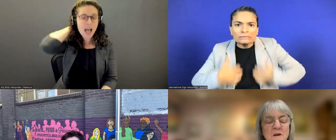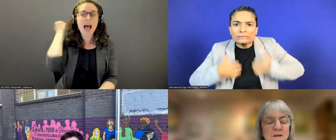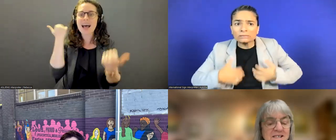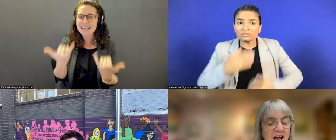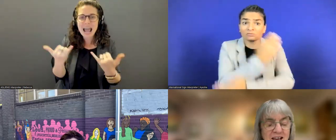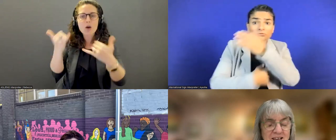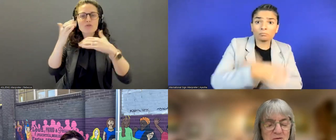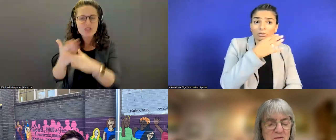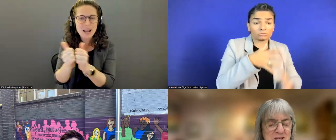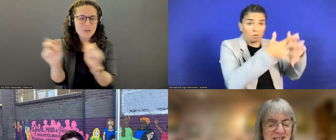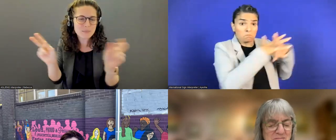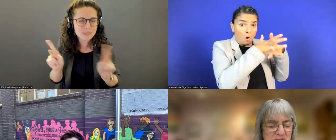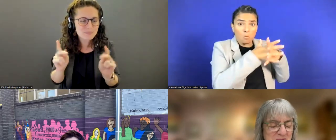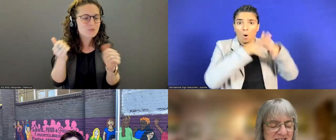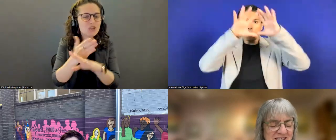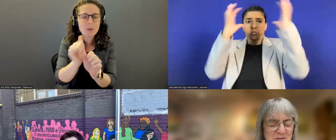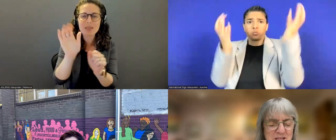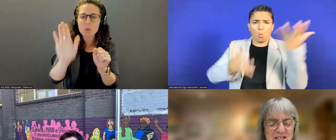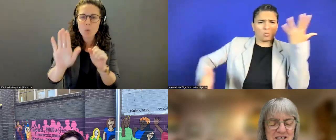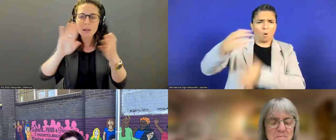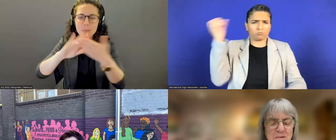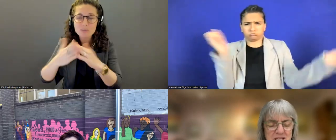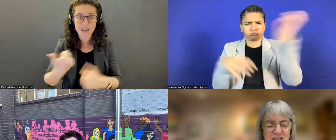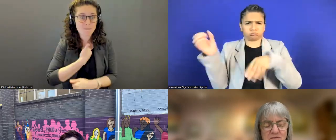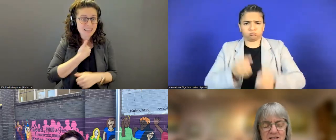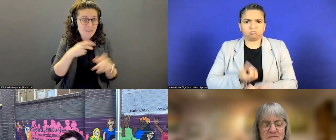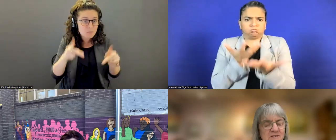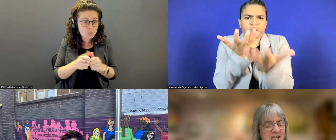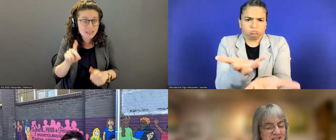Because I know, for me, as a person with a disability, being in the field of international